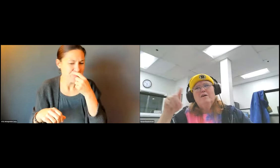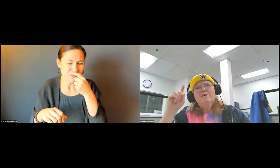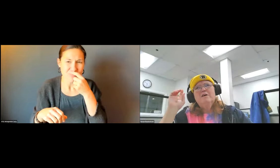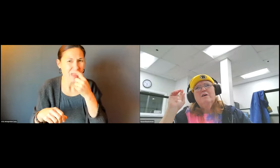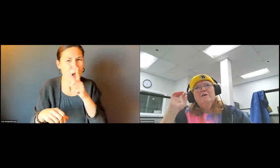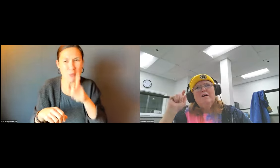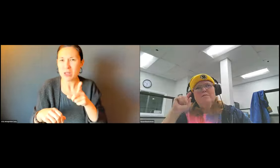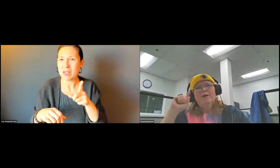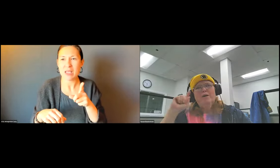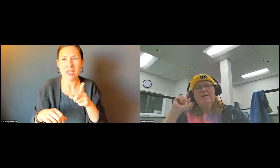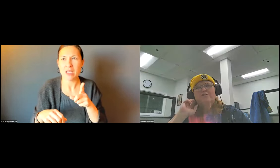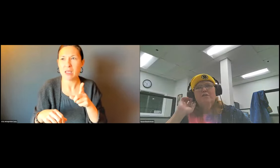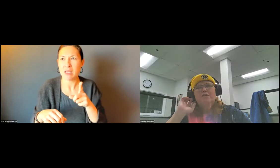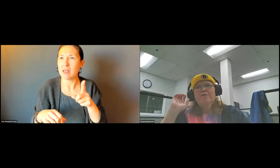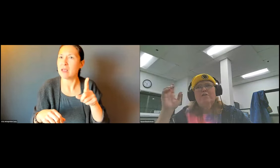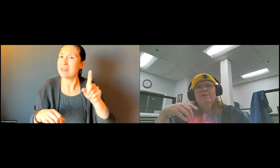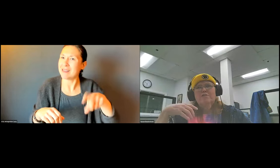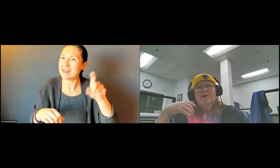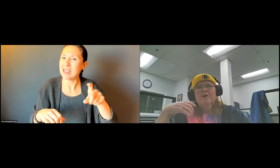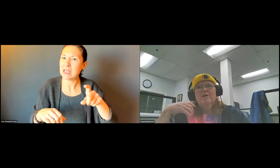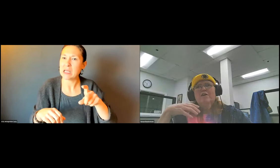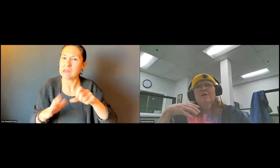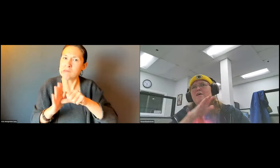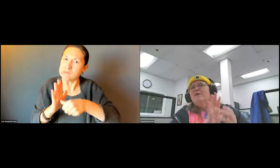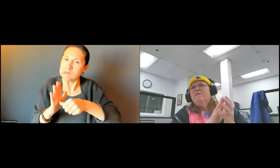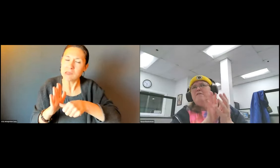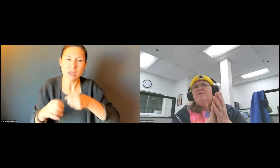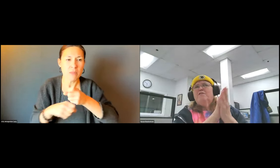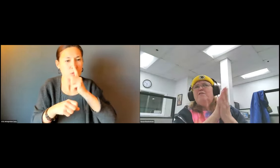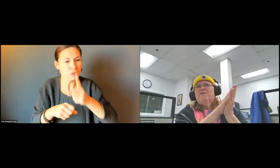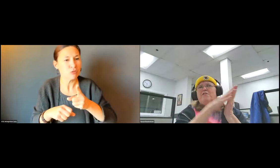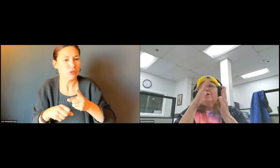THE WINTER IS SUPER DIFFICULT.